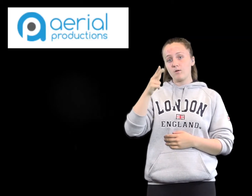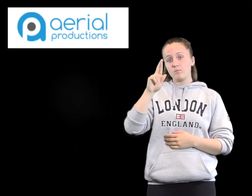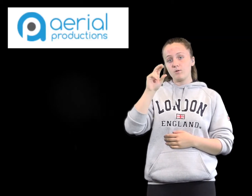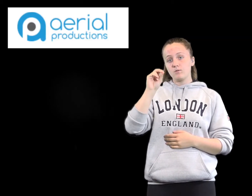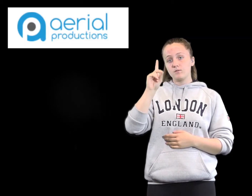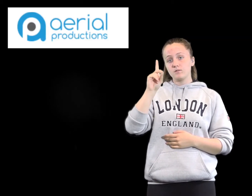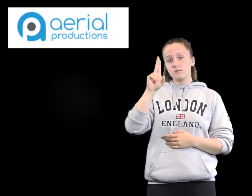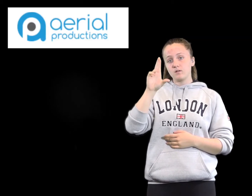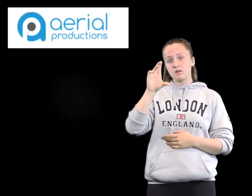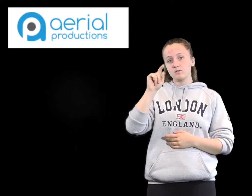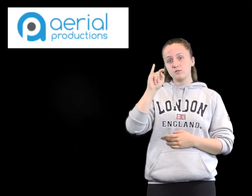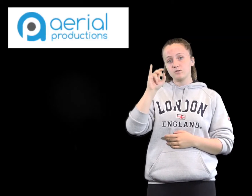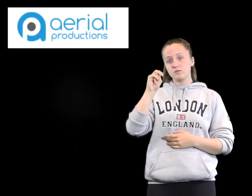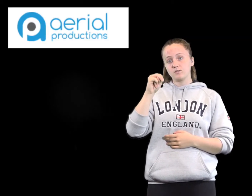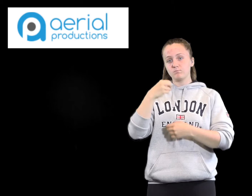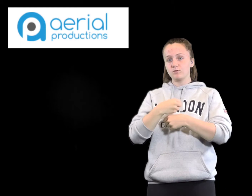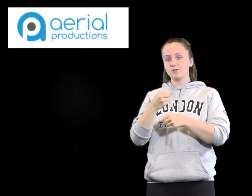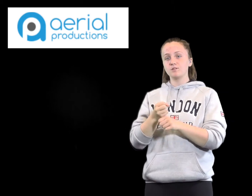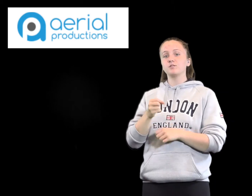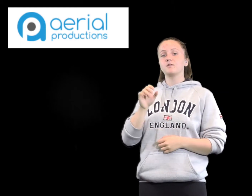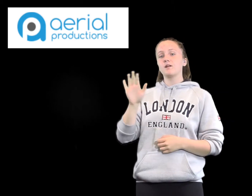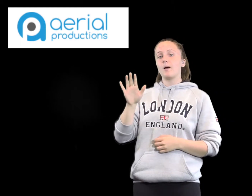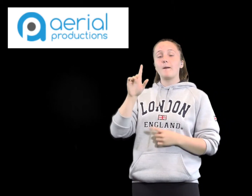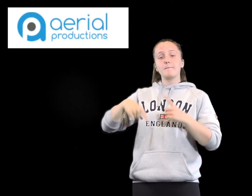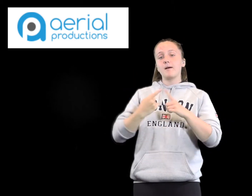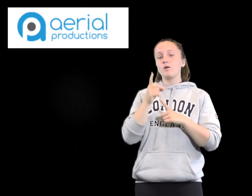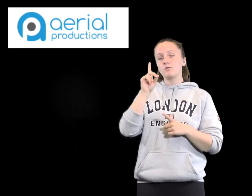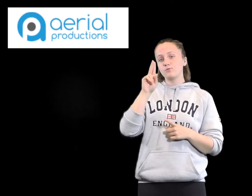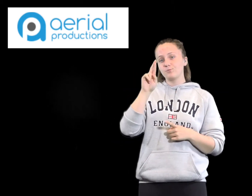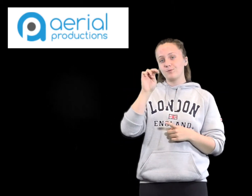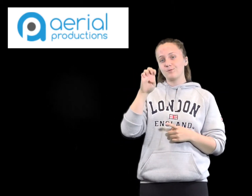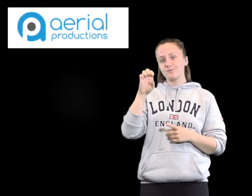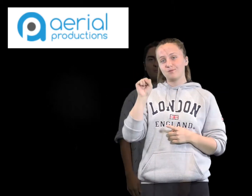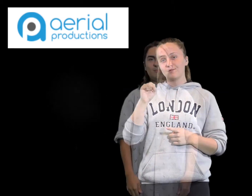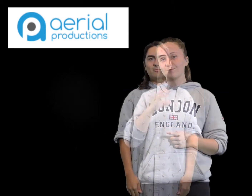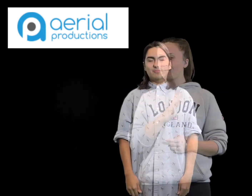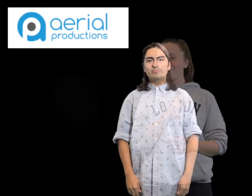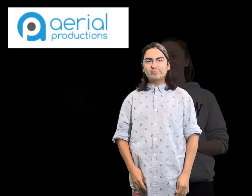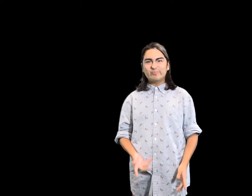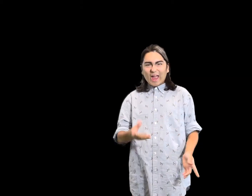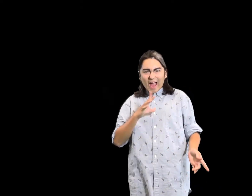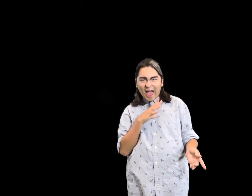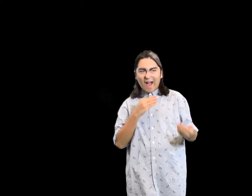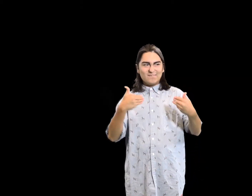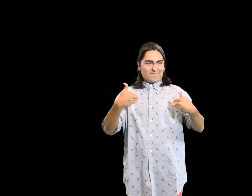The presentation was by Aerial Productions and they talked about drones.